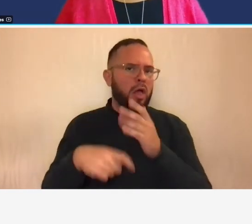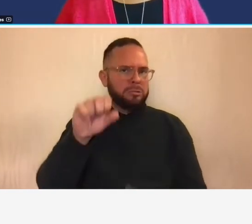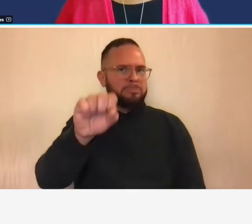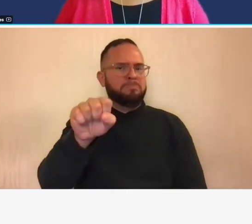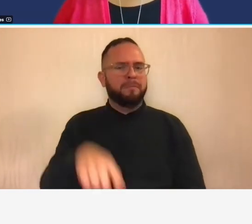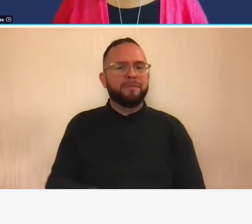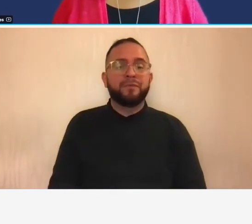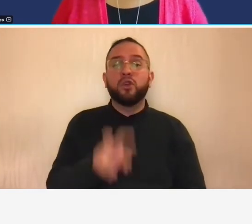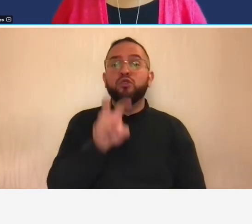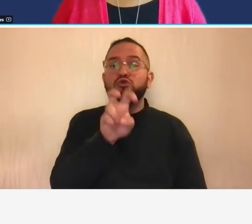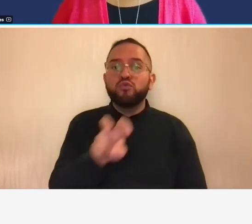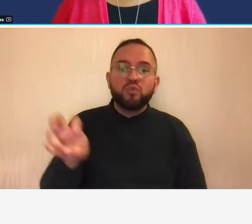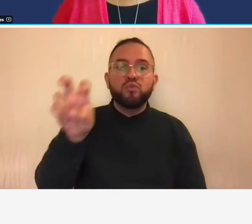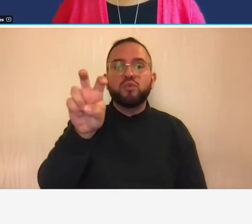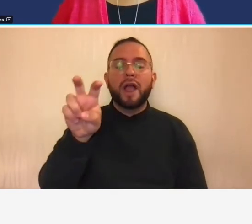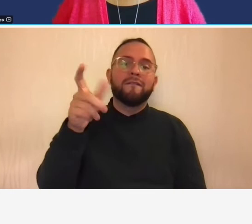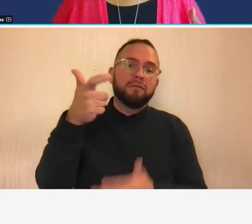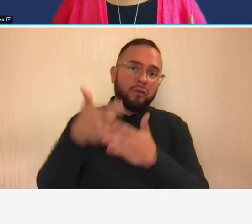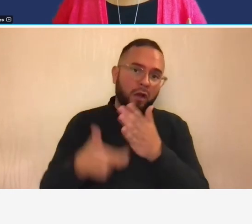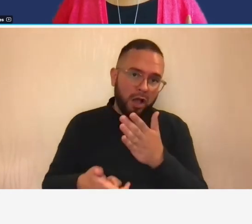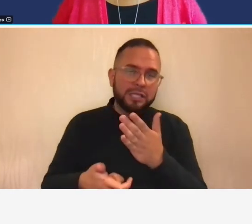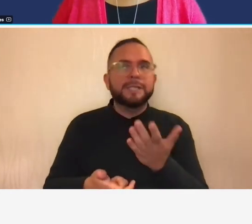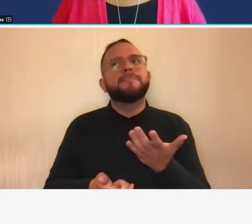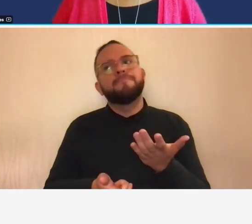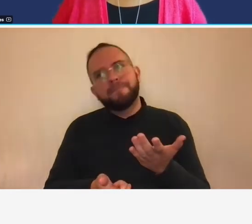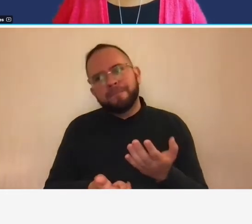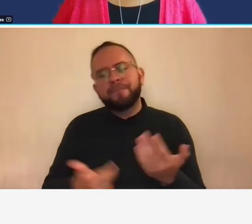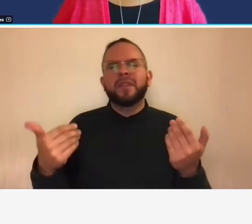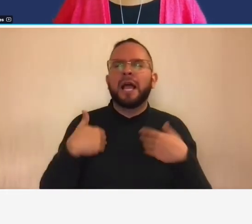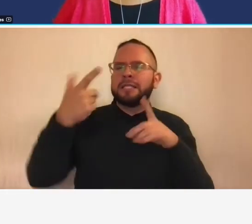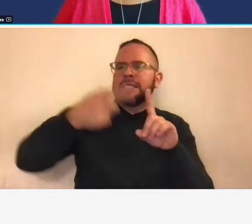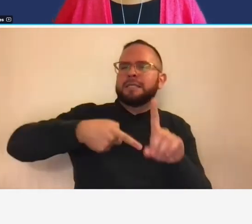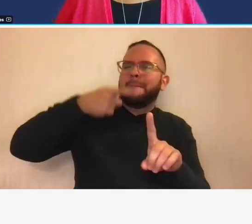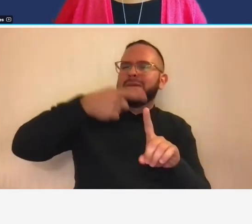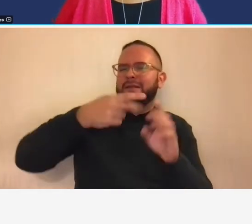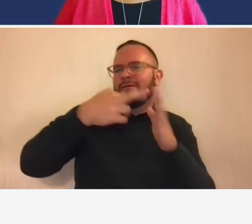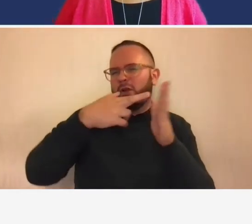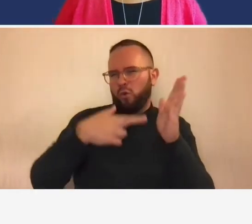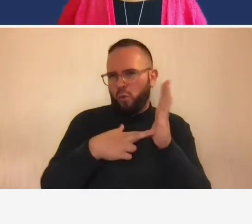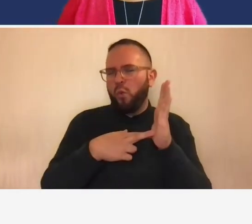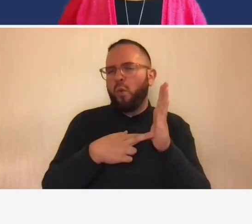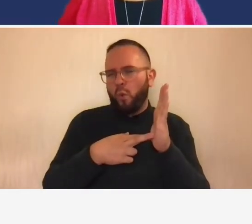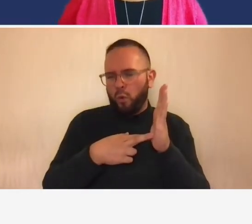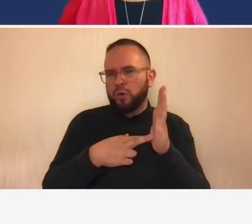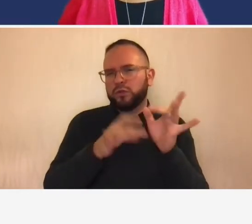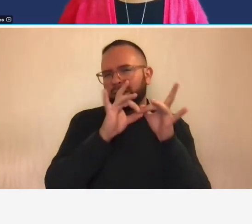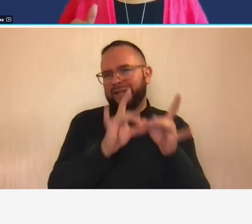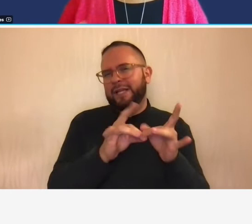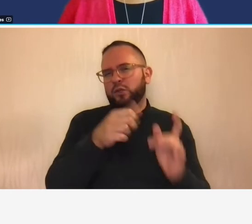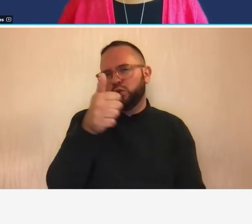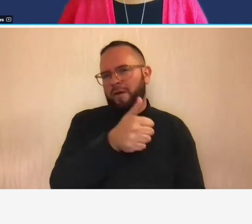costs have specific um have specific regulations that are associated with them so at item number 17